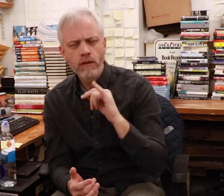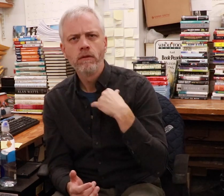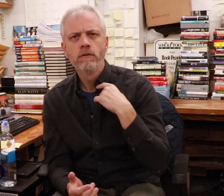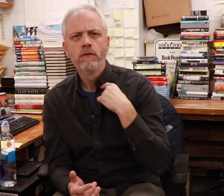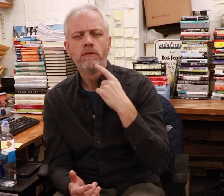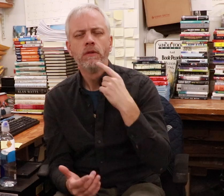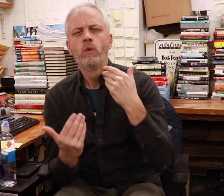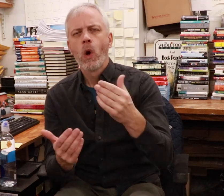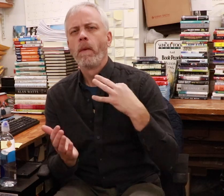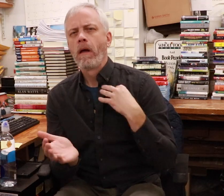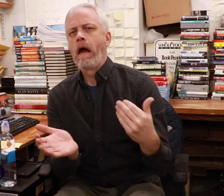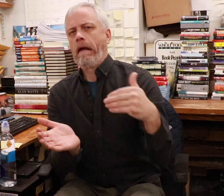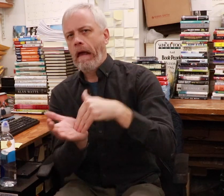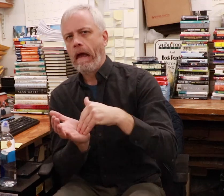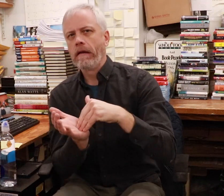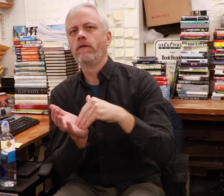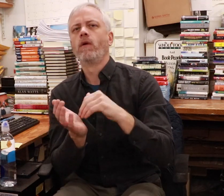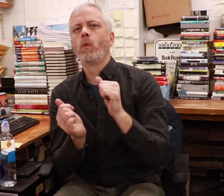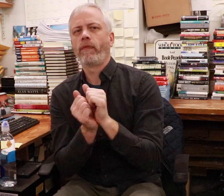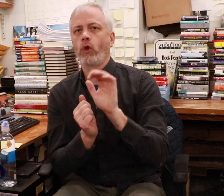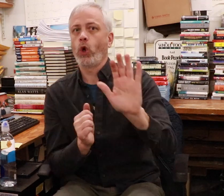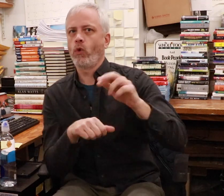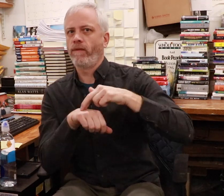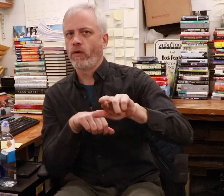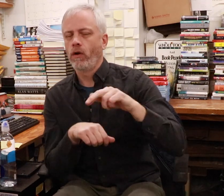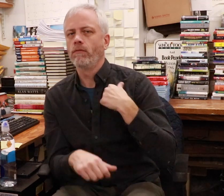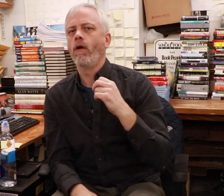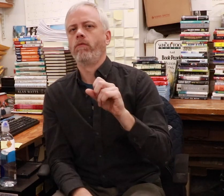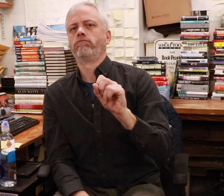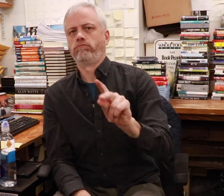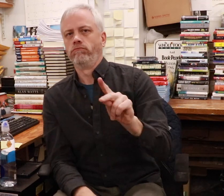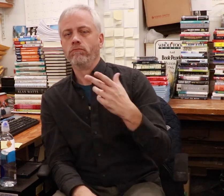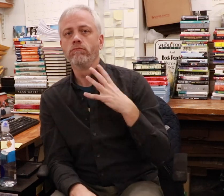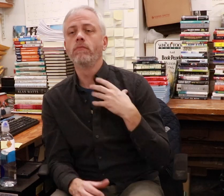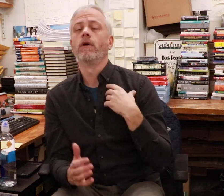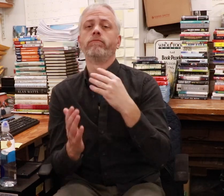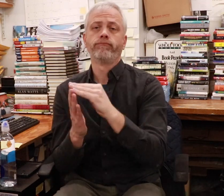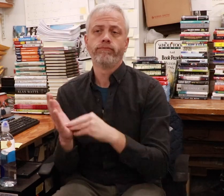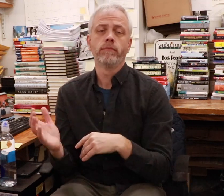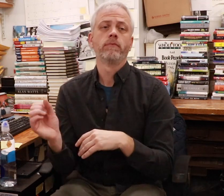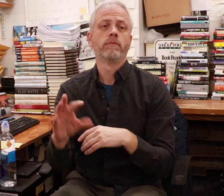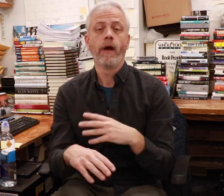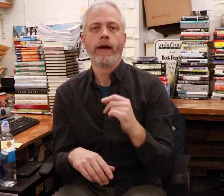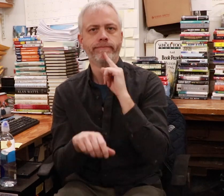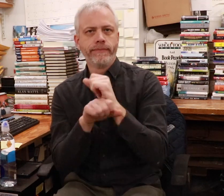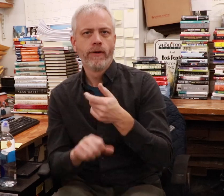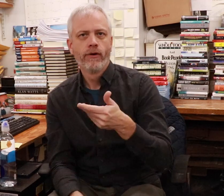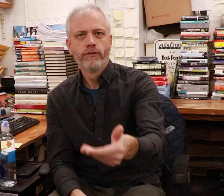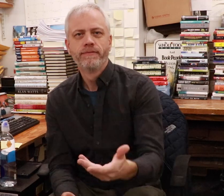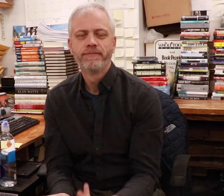She told me to apply again but with her name as a referral, so I did and was hired!